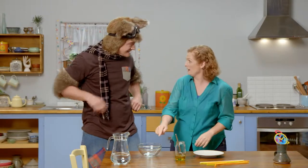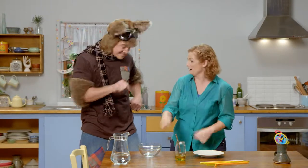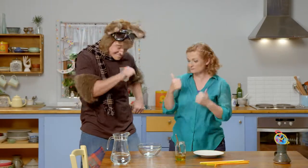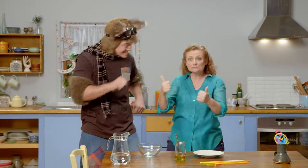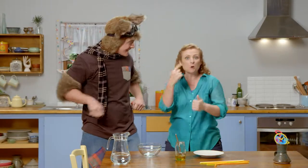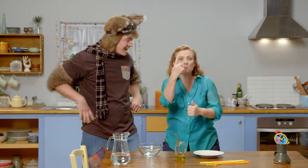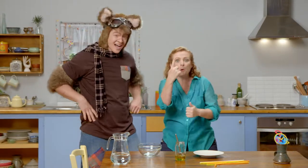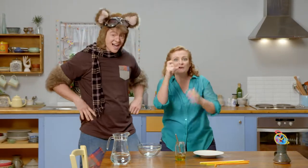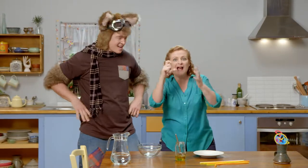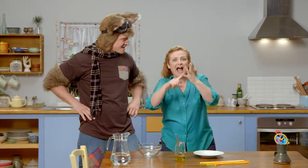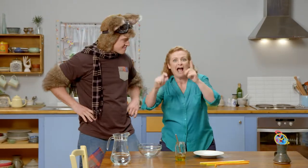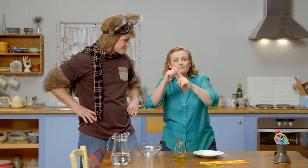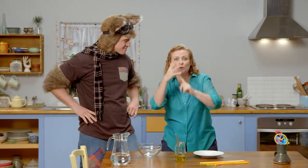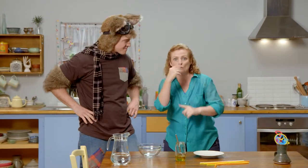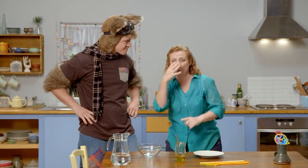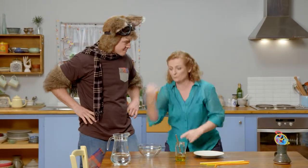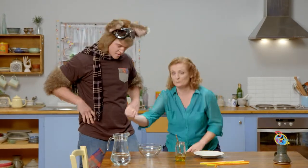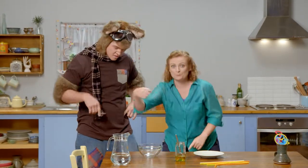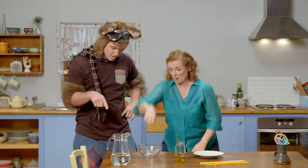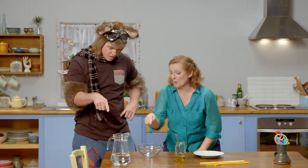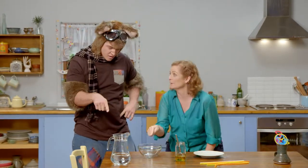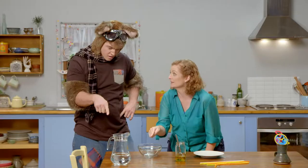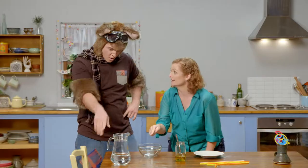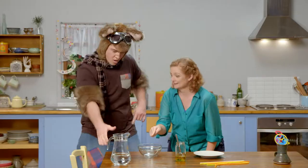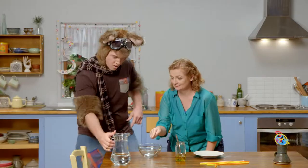Yes. We can make it in the bowl. We just need one cup of water.